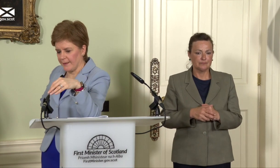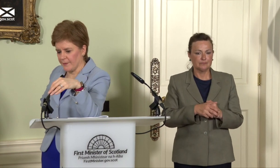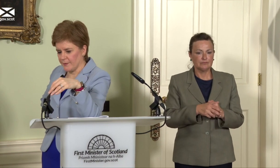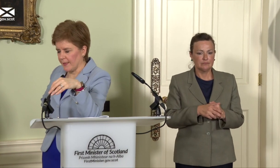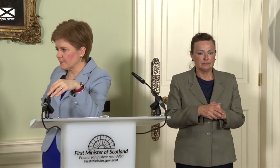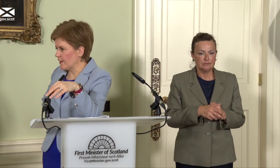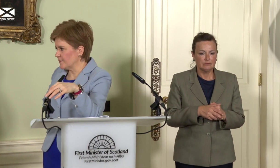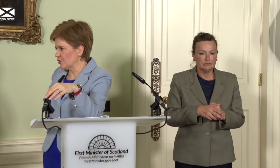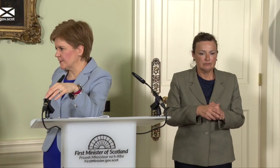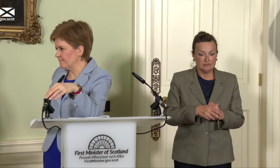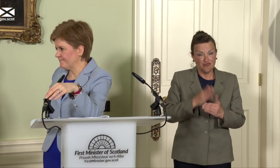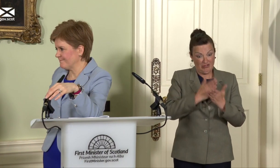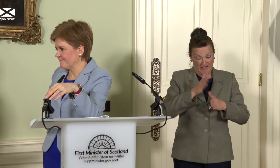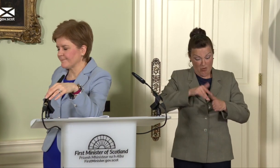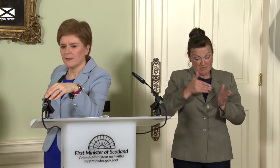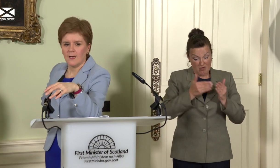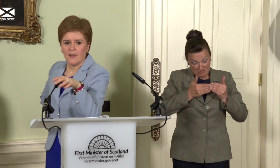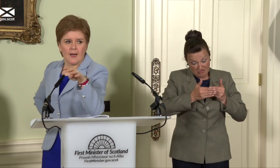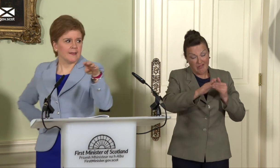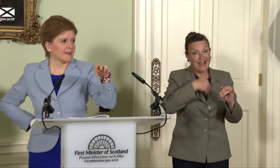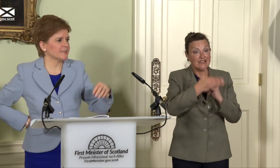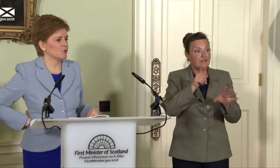the latter part of this year. And, lastly, Tom.